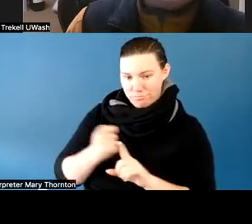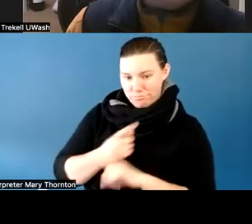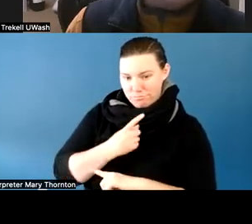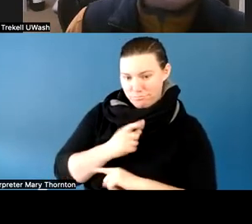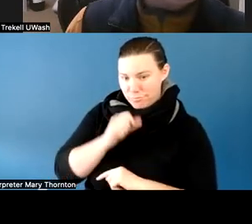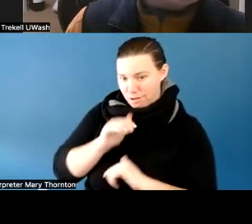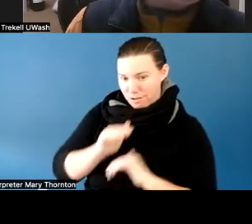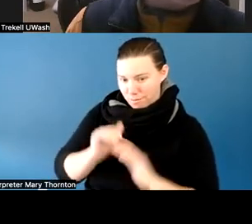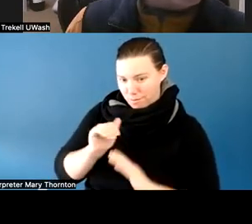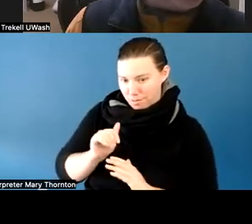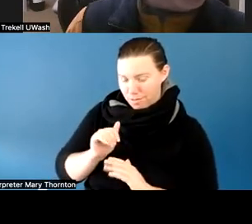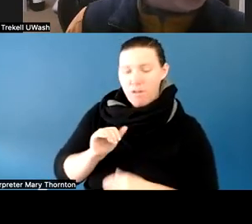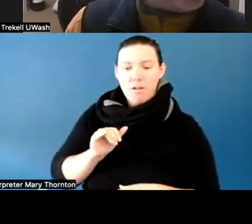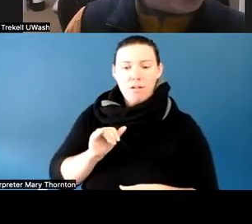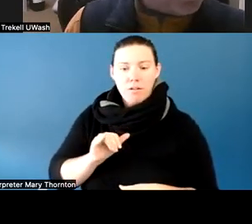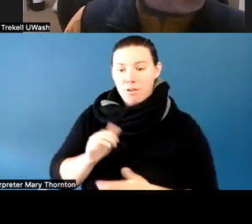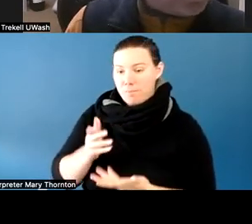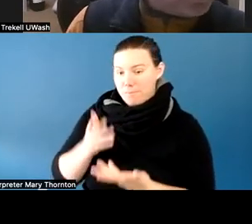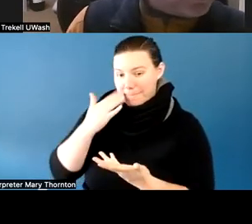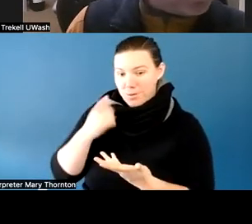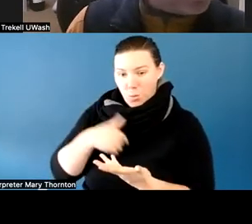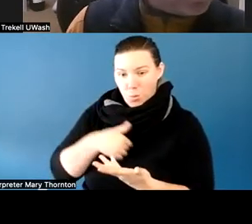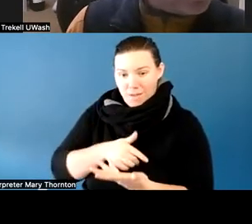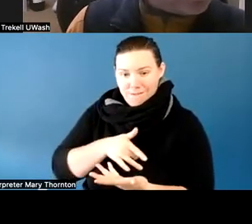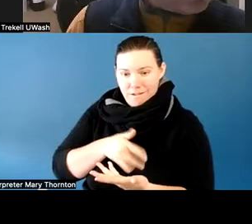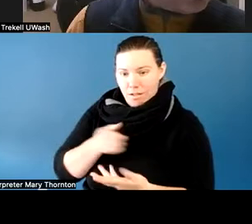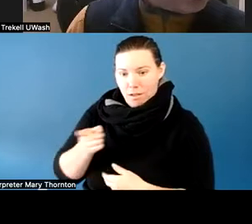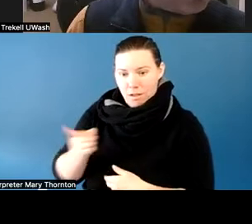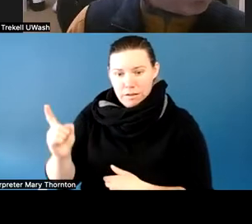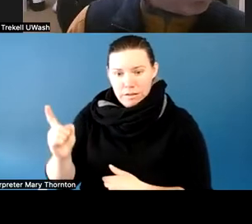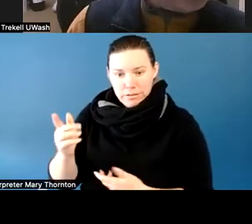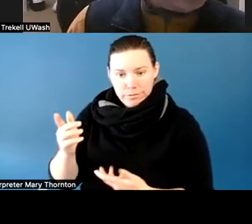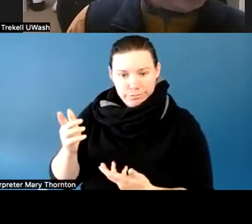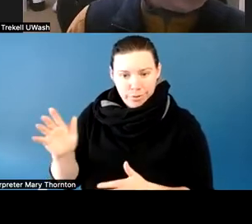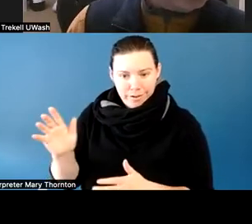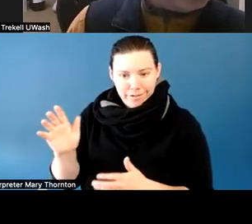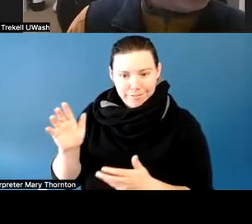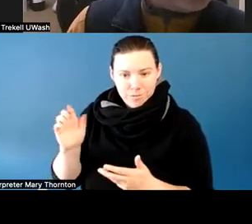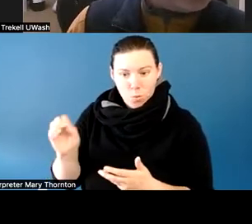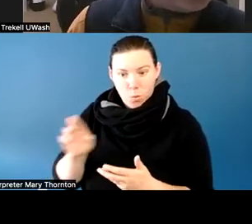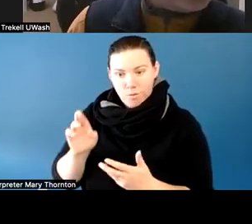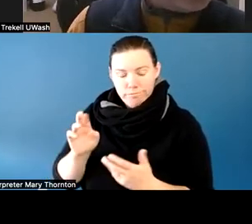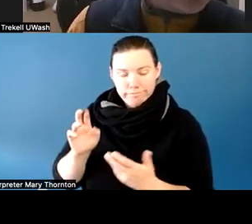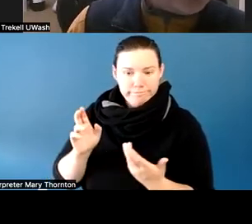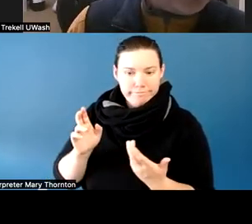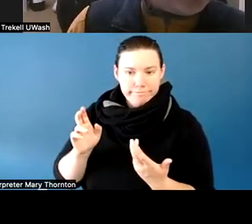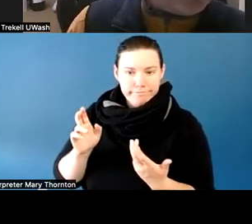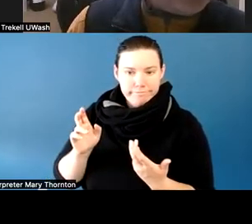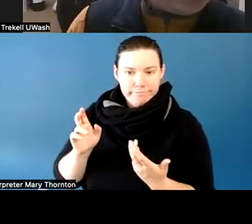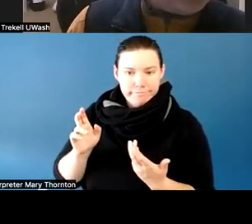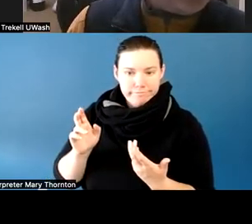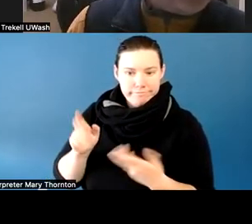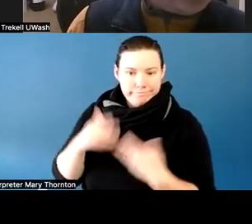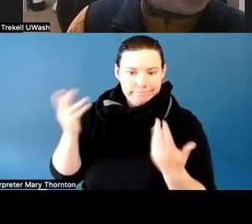because we're worried about possibly offending someone.